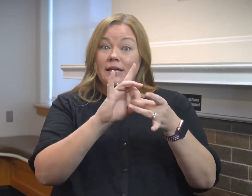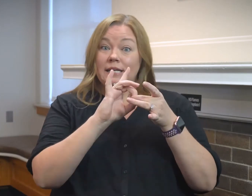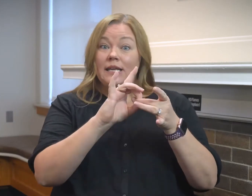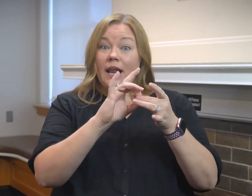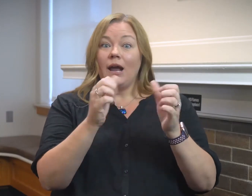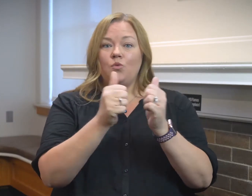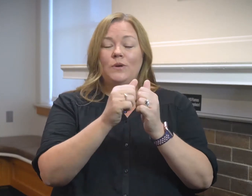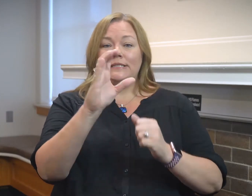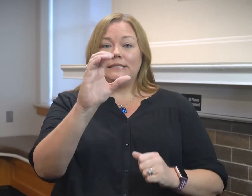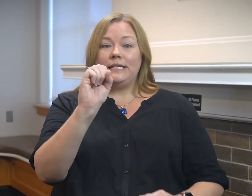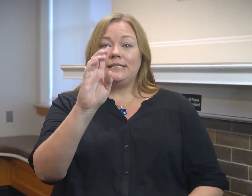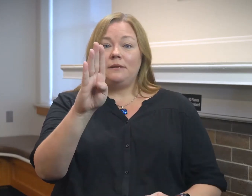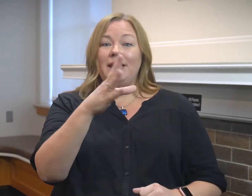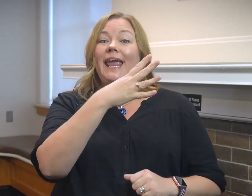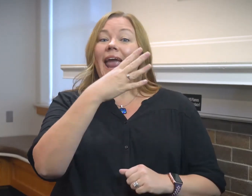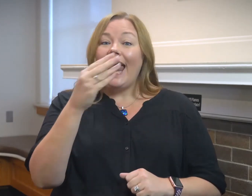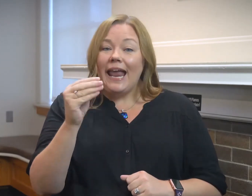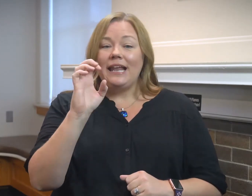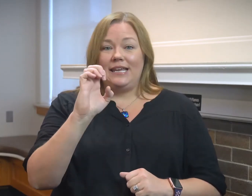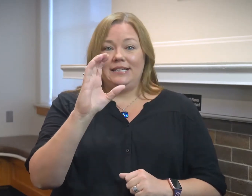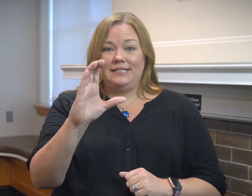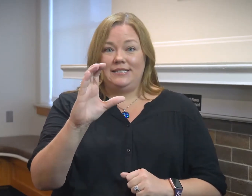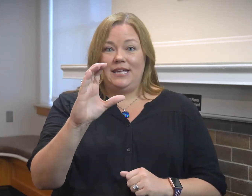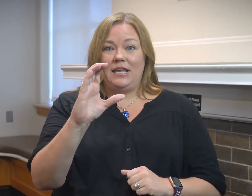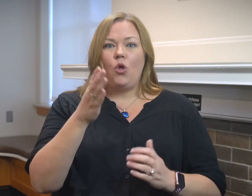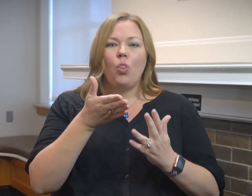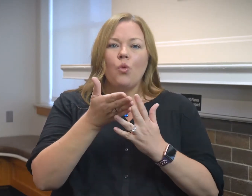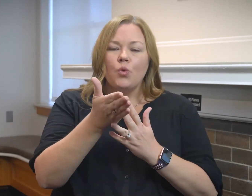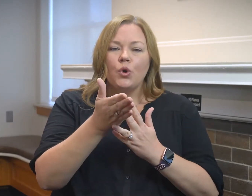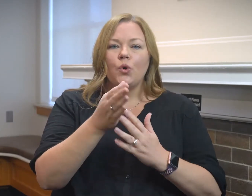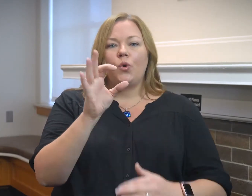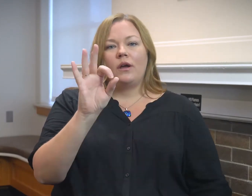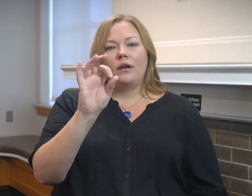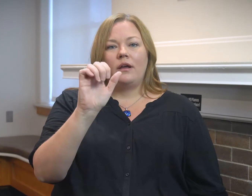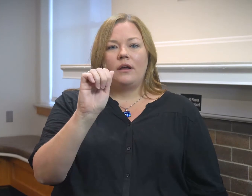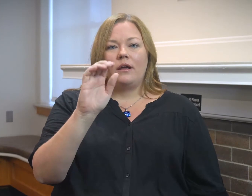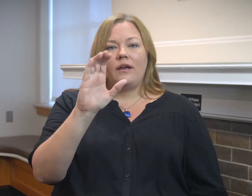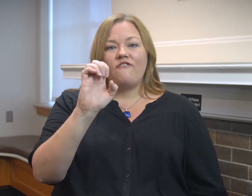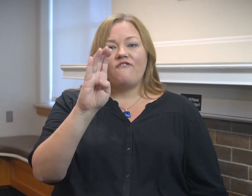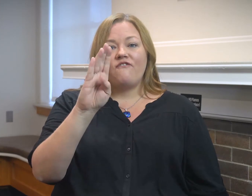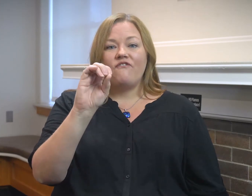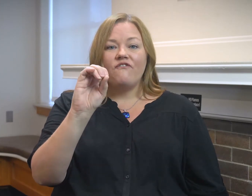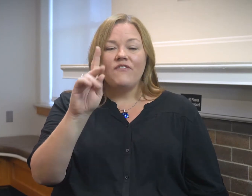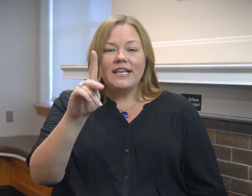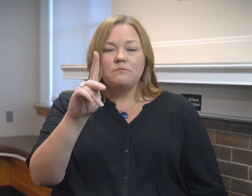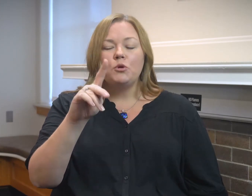So don't forget. You can connect with CSDB and the E.C. through Facebook,